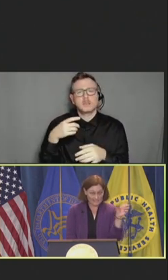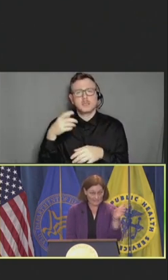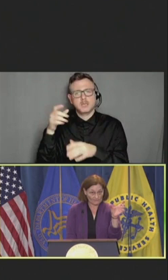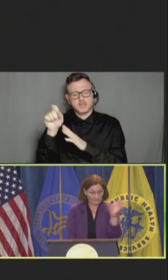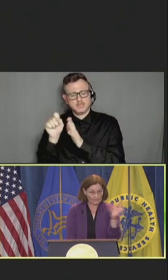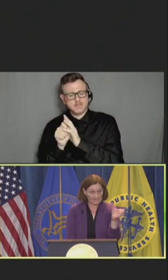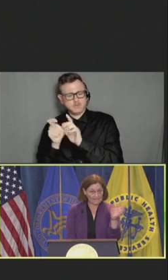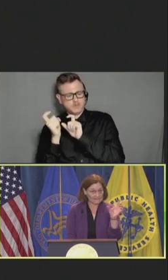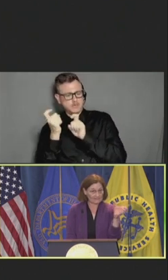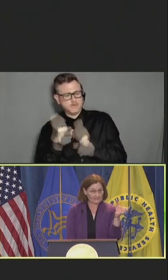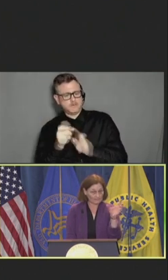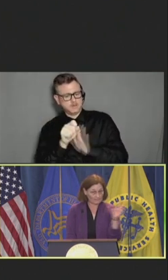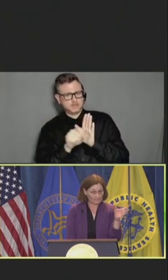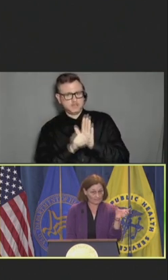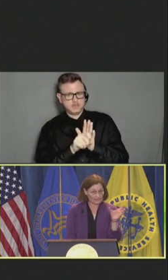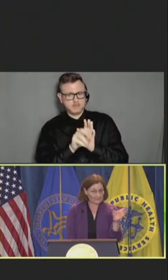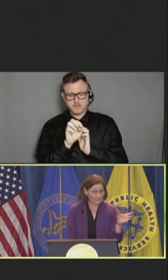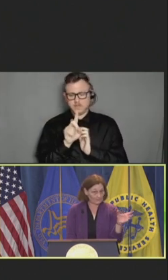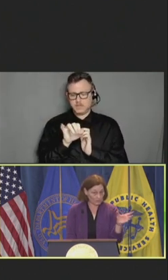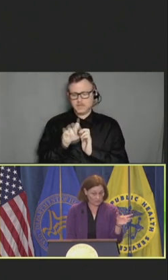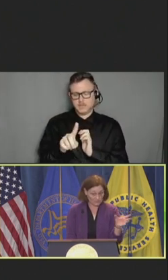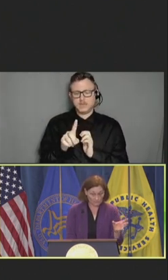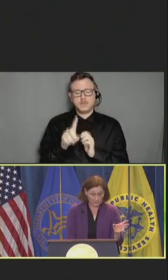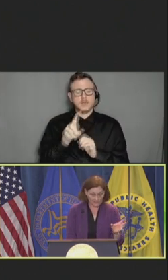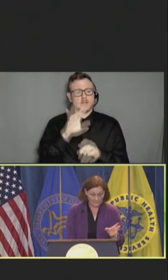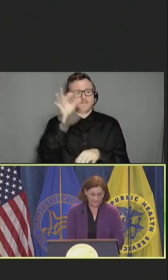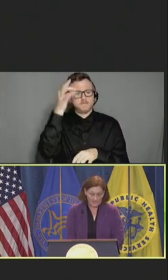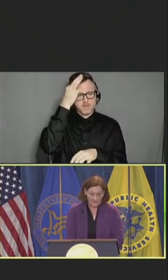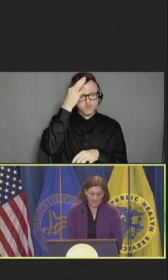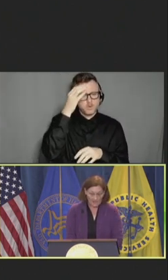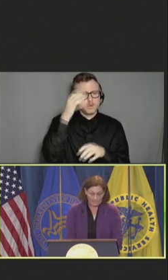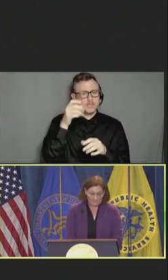You know, Medicaid is a federal-state partnership program.